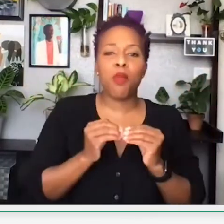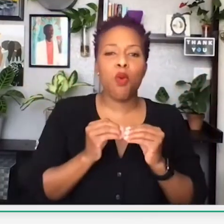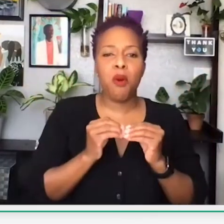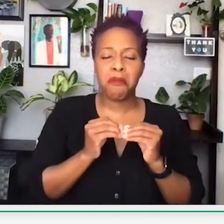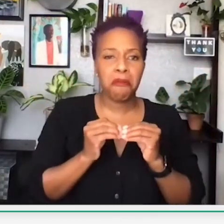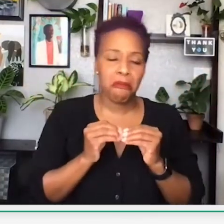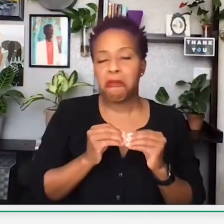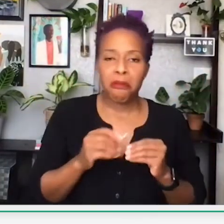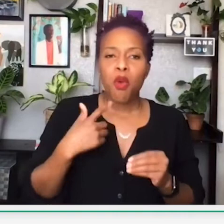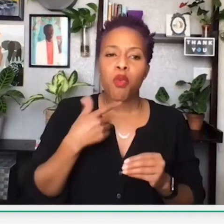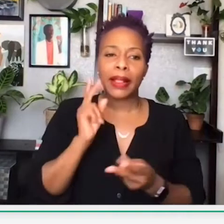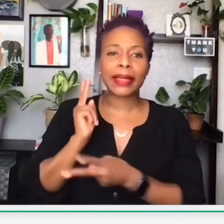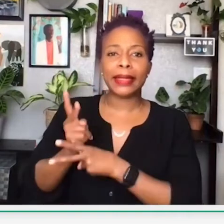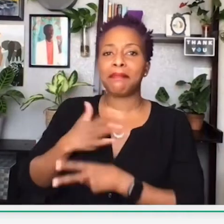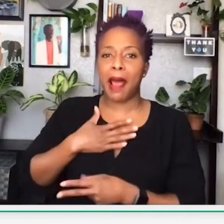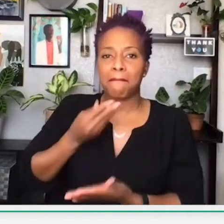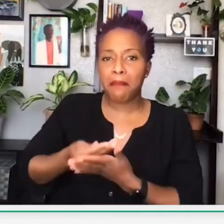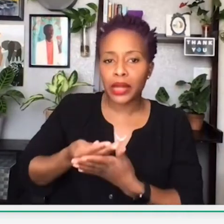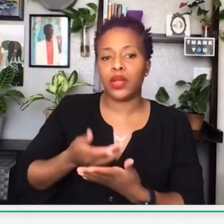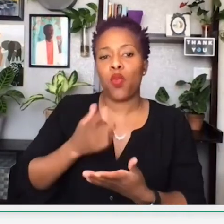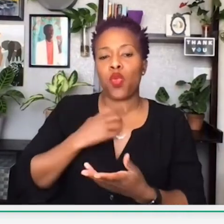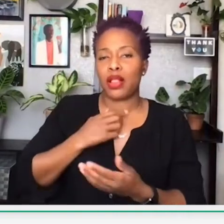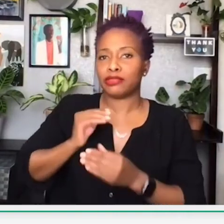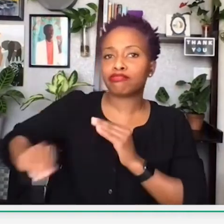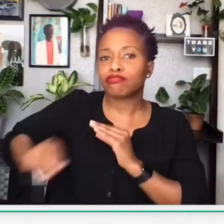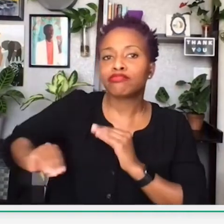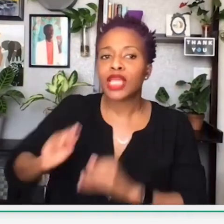And the bank just lost it. My money is gone.”